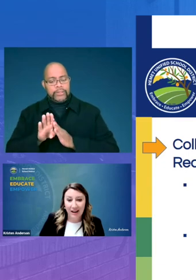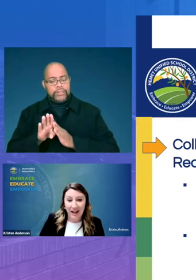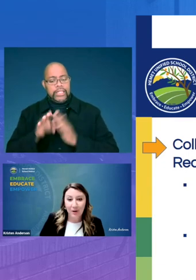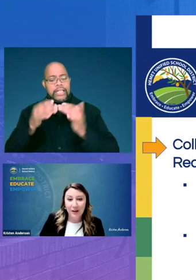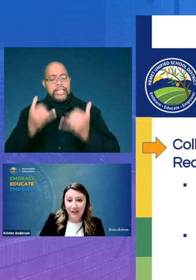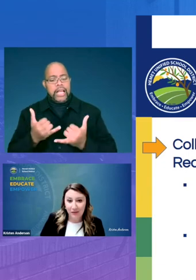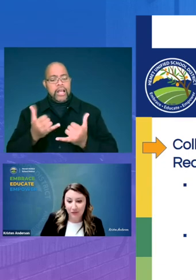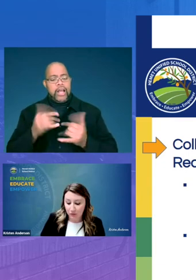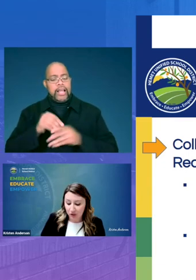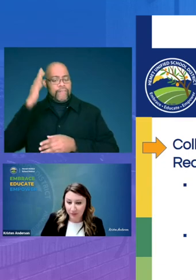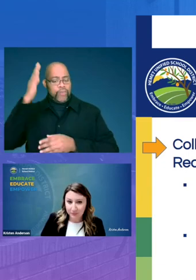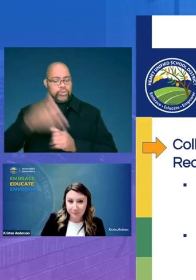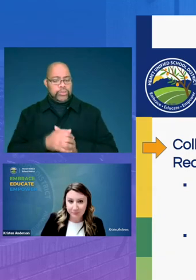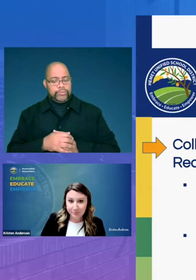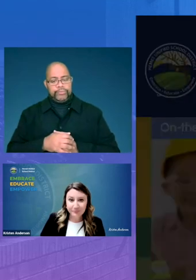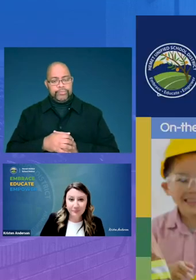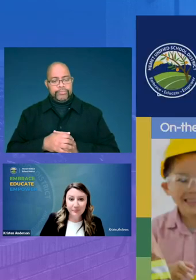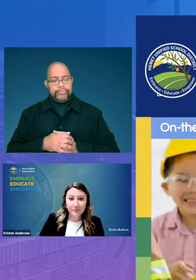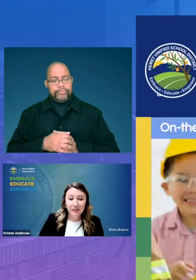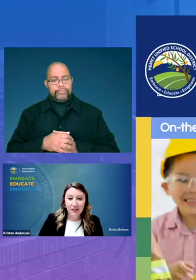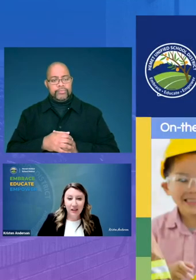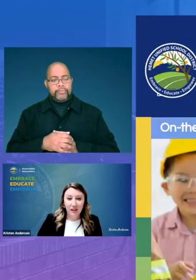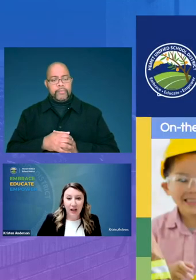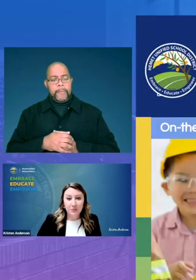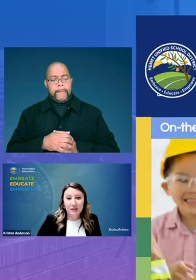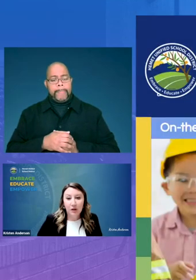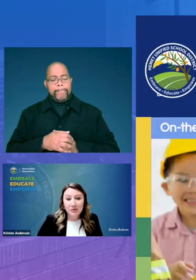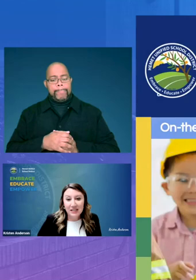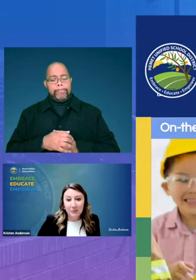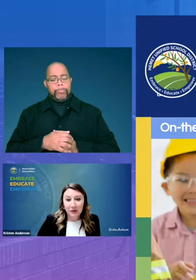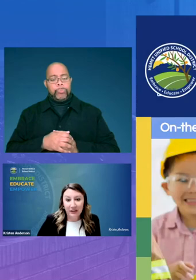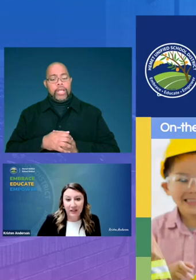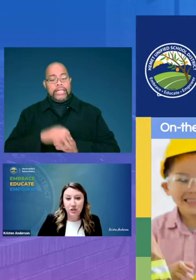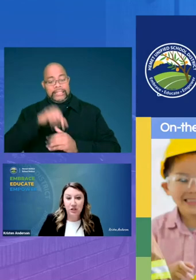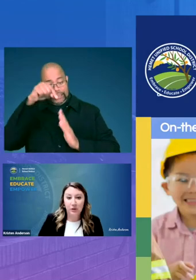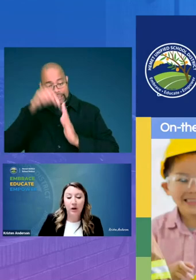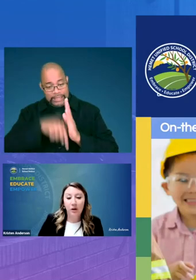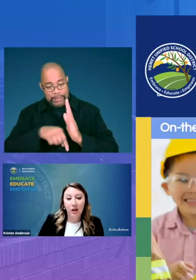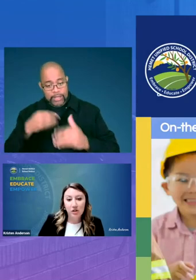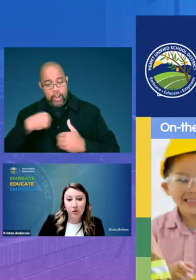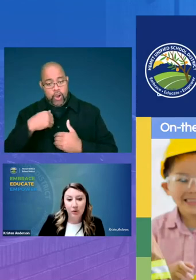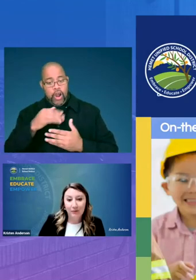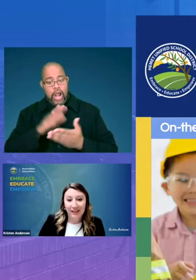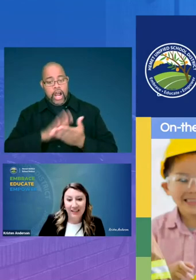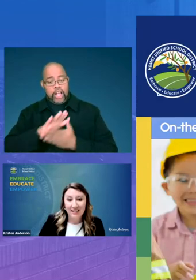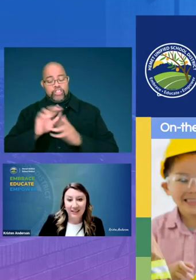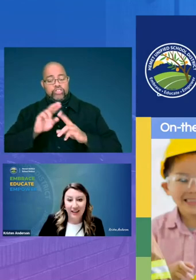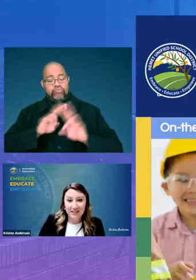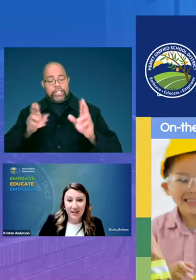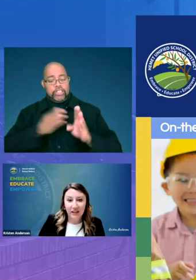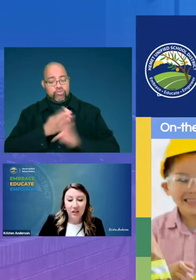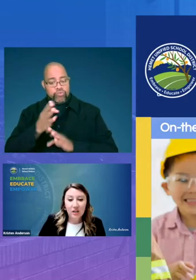now and in the future as we go deeper into our college and career readiness and lifestyle